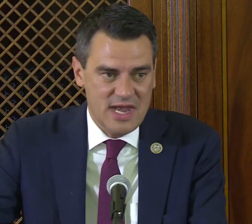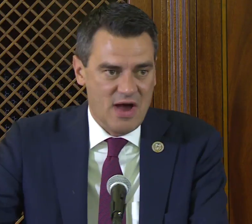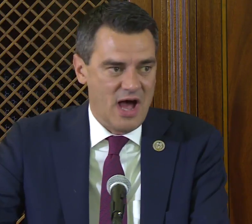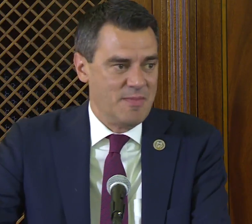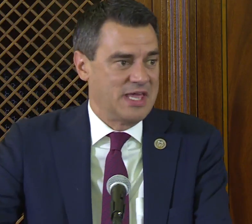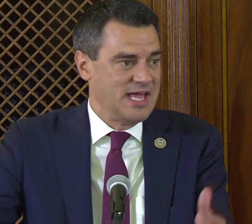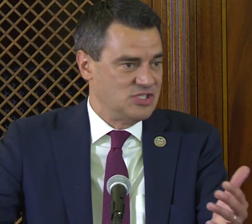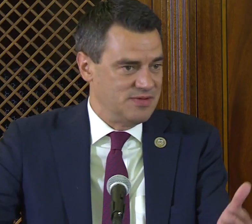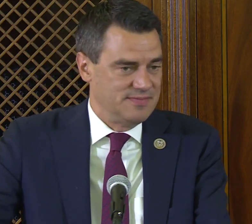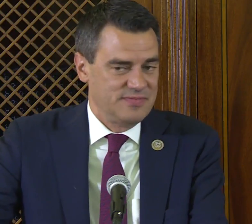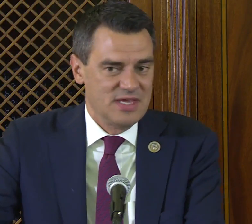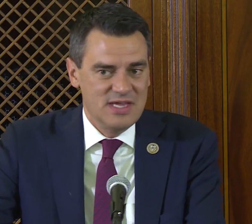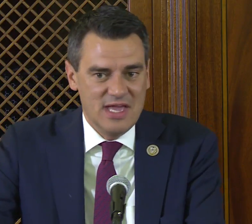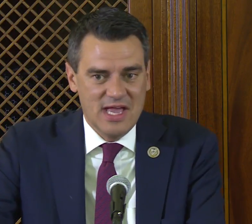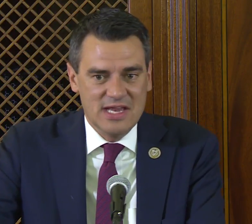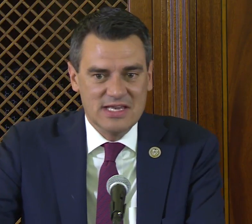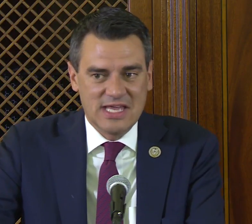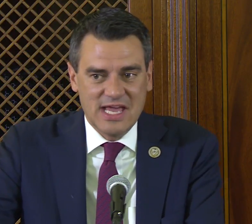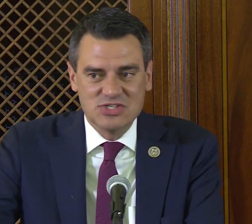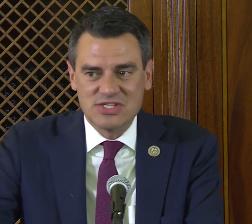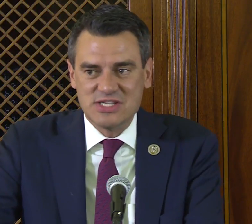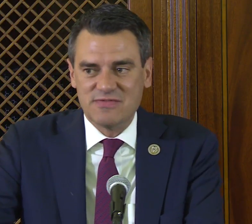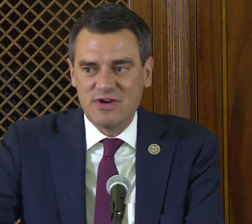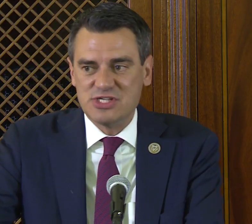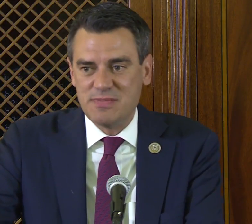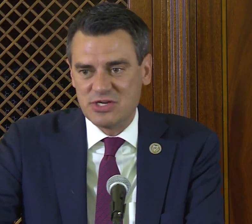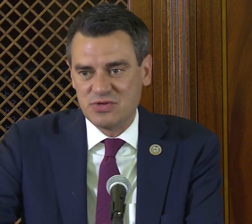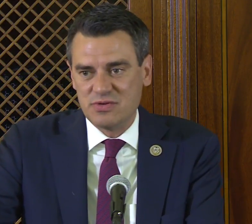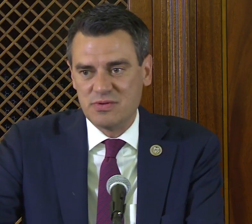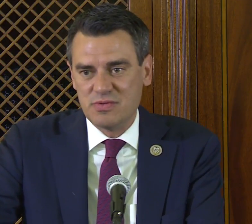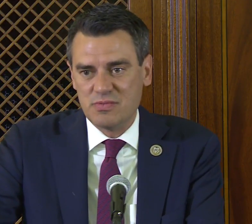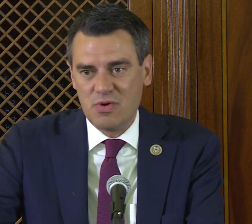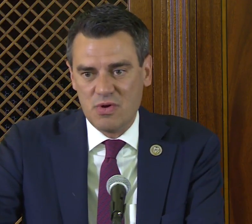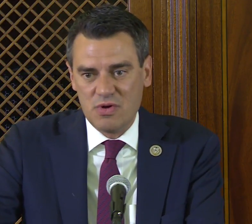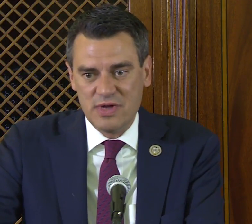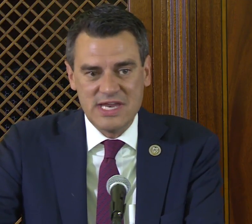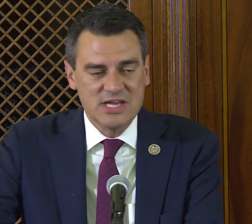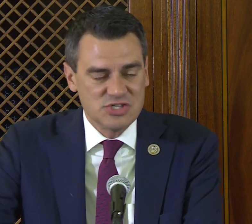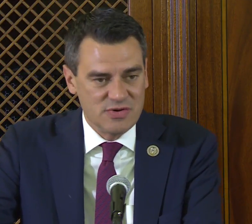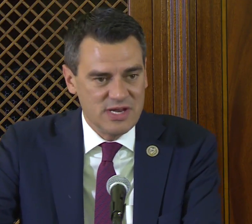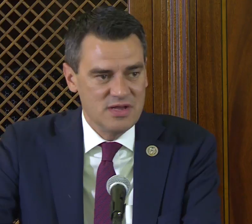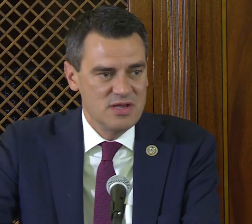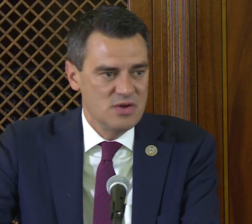Now, I'm a Kansan, and Kansas has a very special role in history